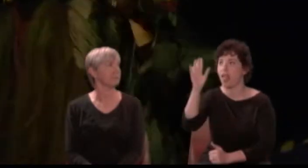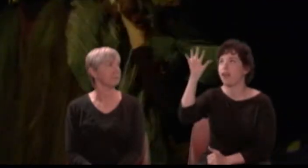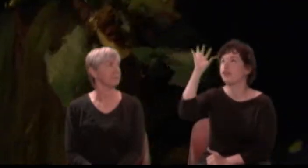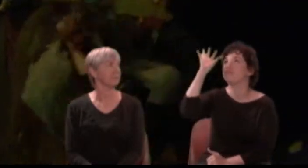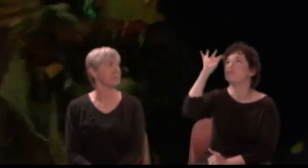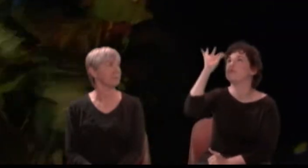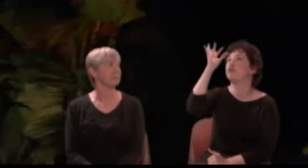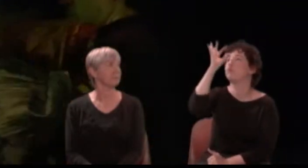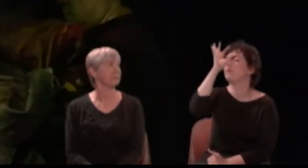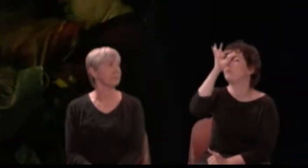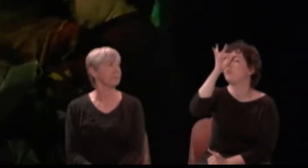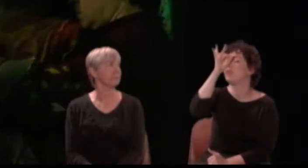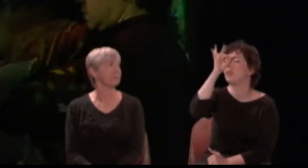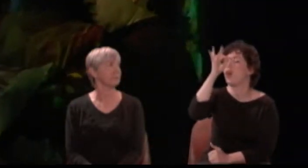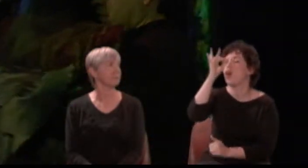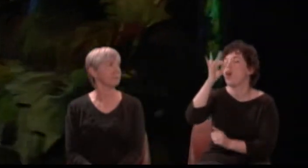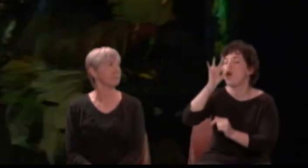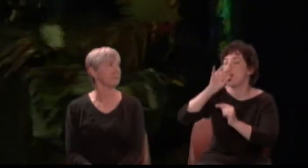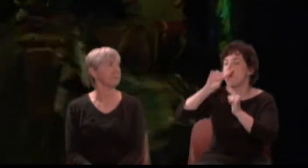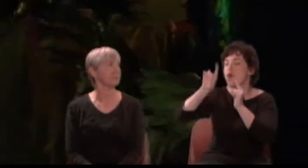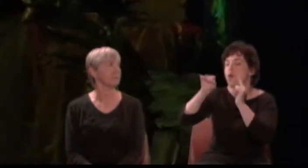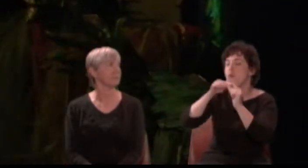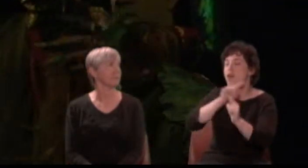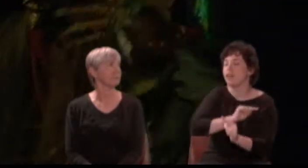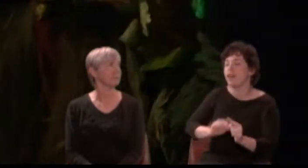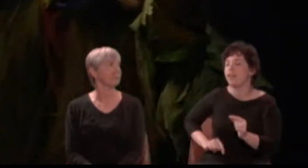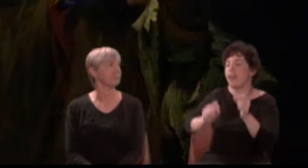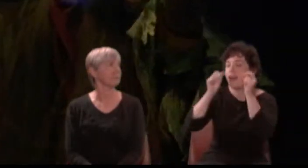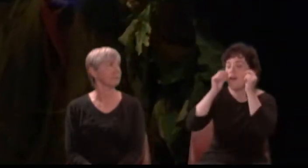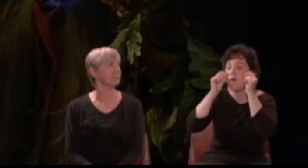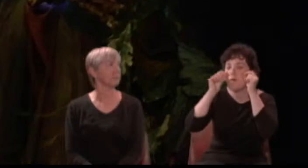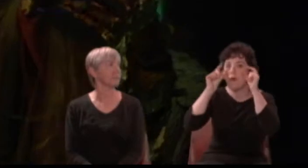The next thing then she, waking, looks upon